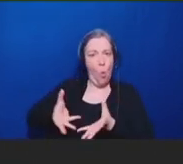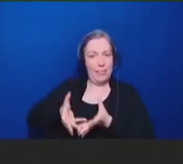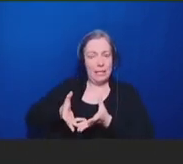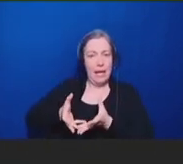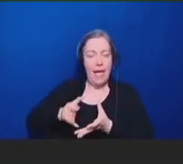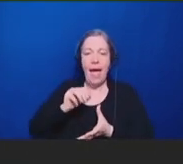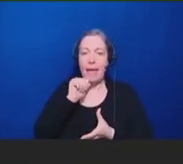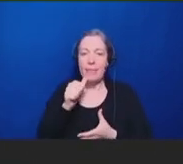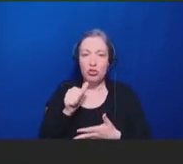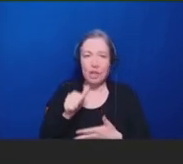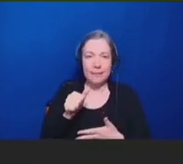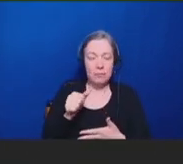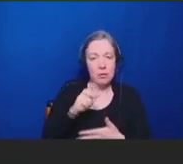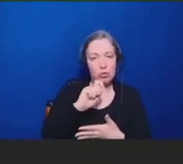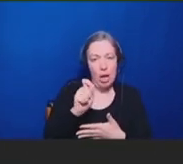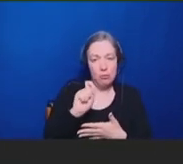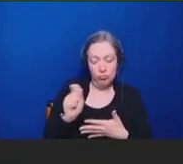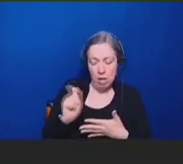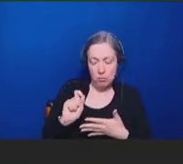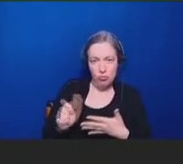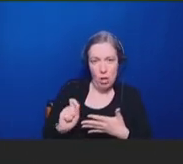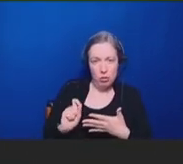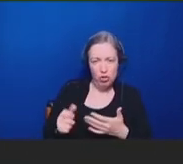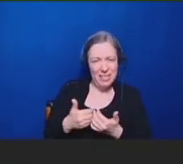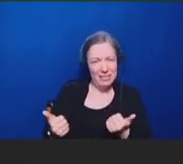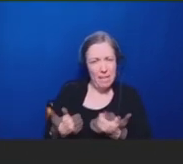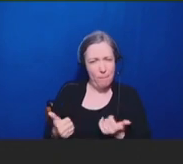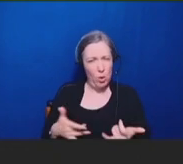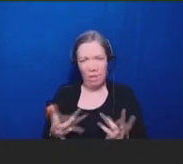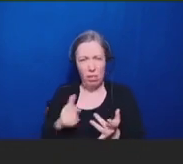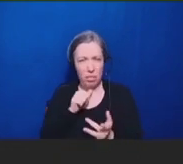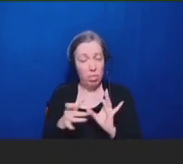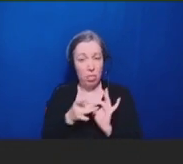The other thing is that it's a signal to the patient that you actually care about your